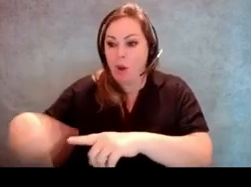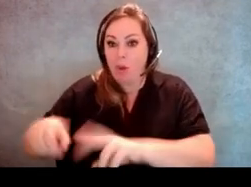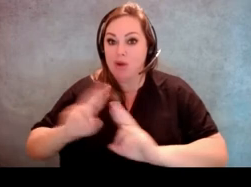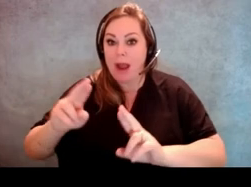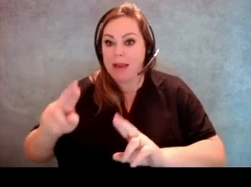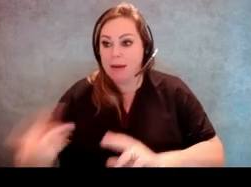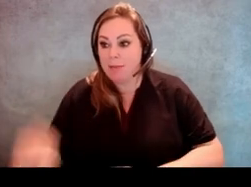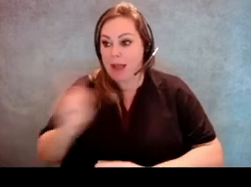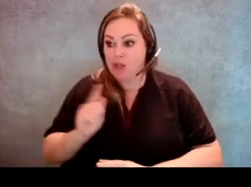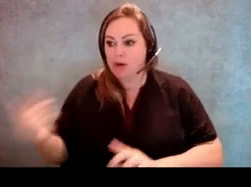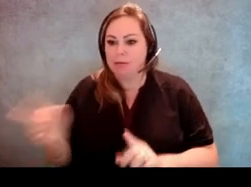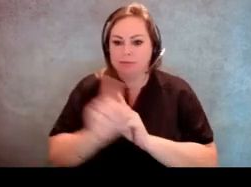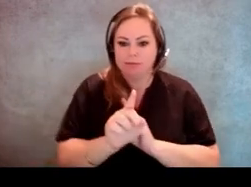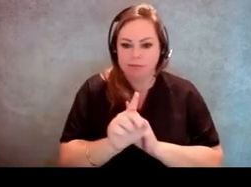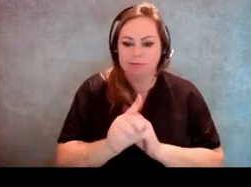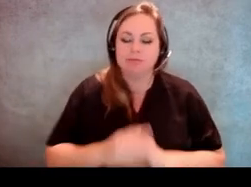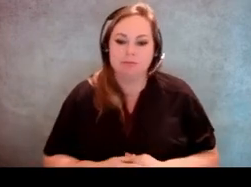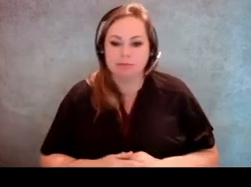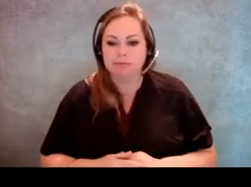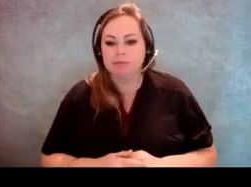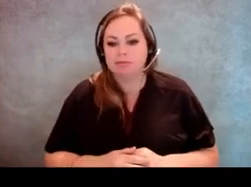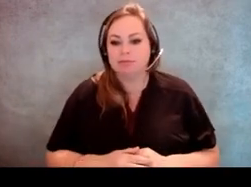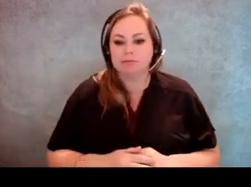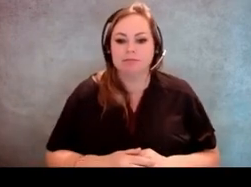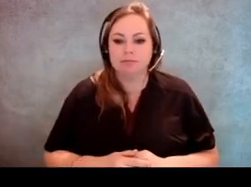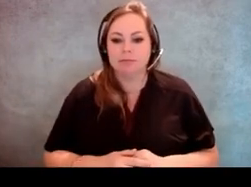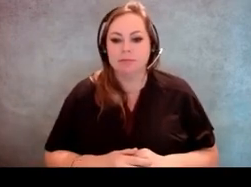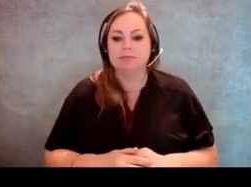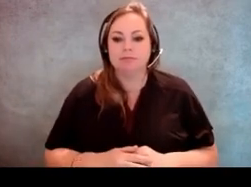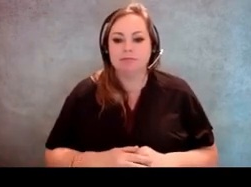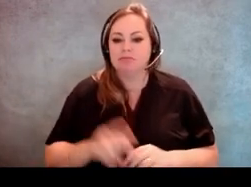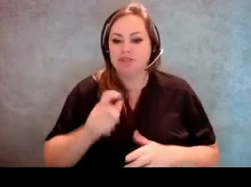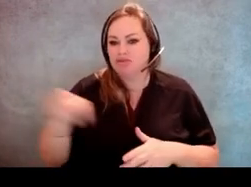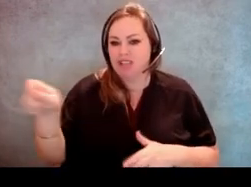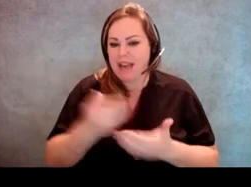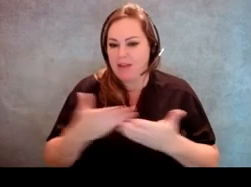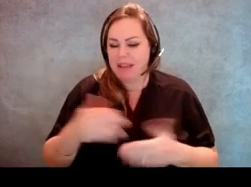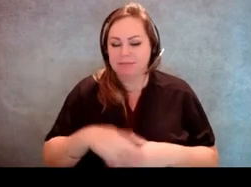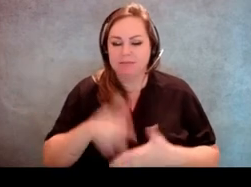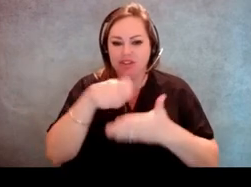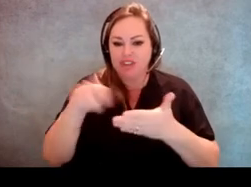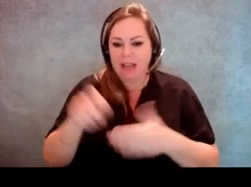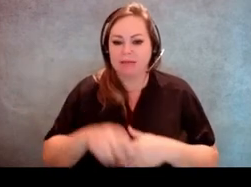you can go check in with, you know, check all the boxes and sign all the things and then go vote.